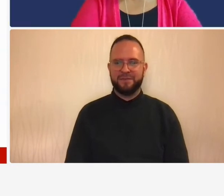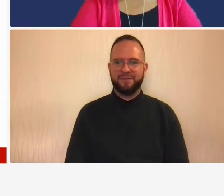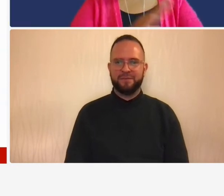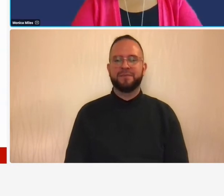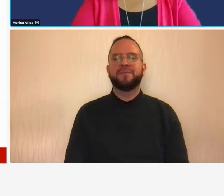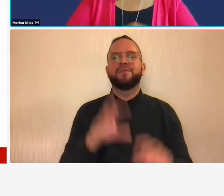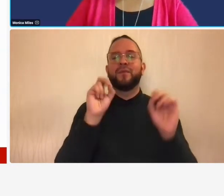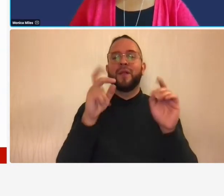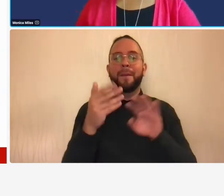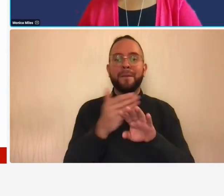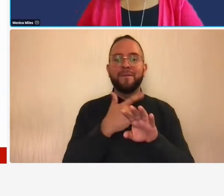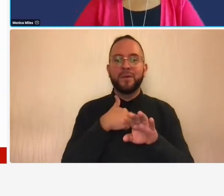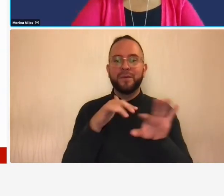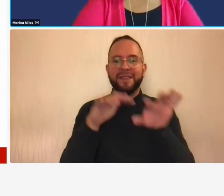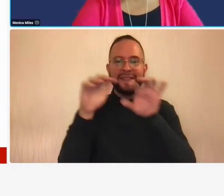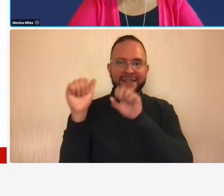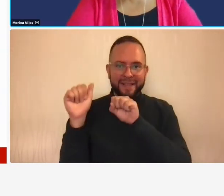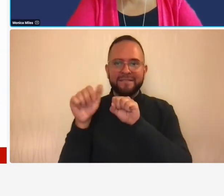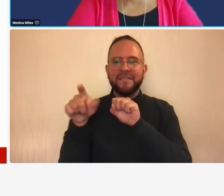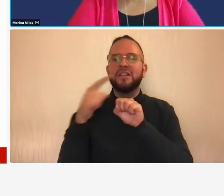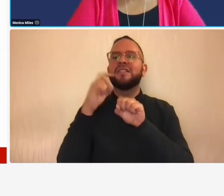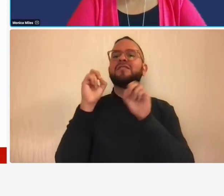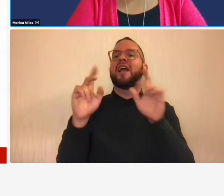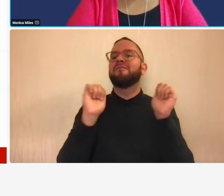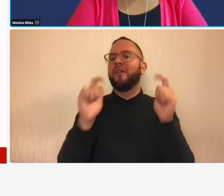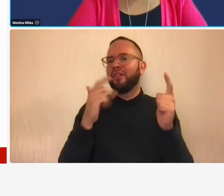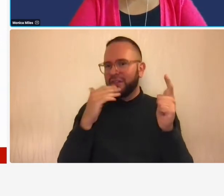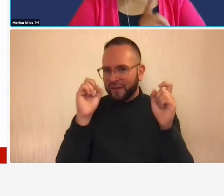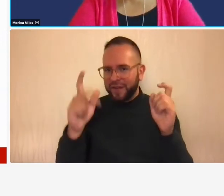okay we're good all right so i just saw that message great okay so before we